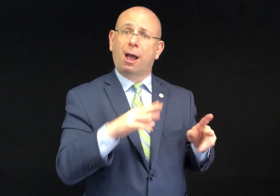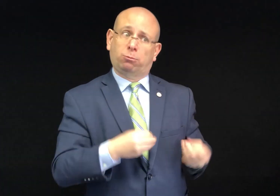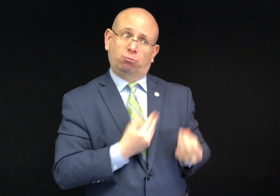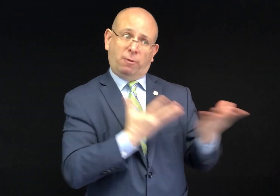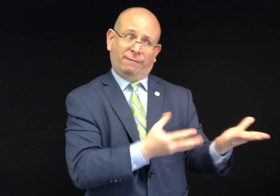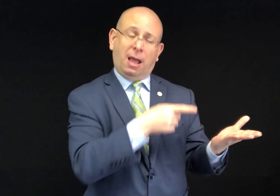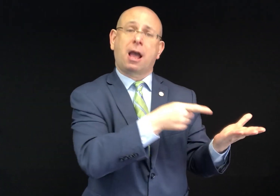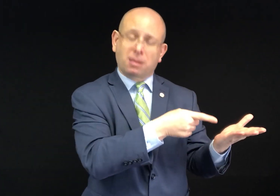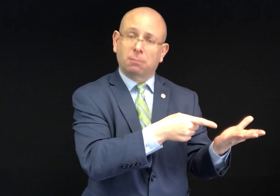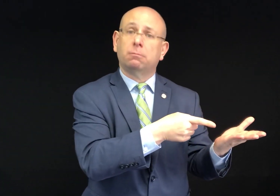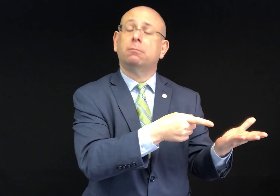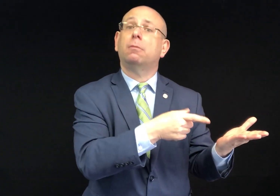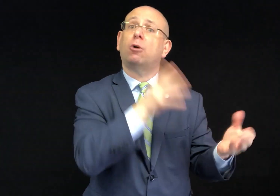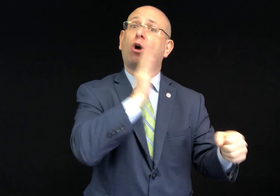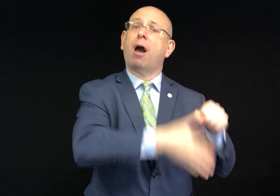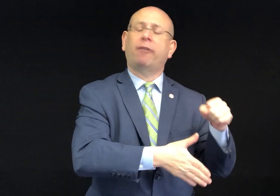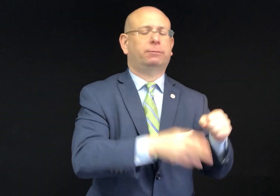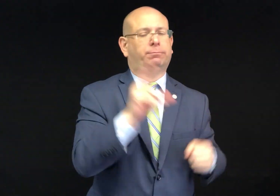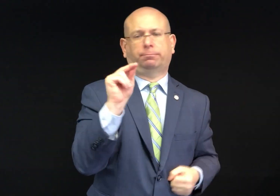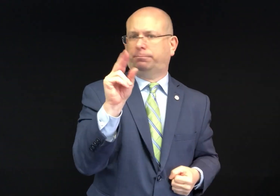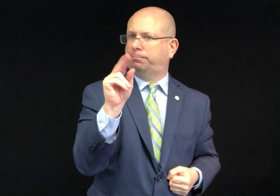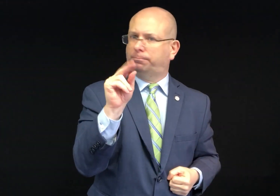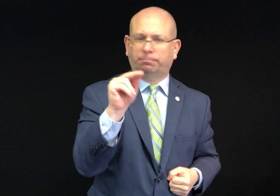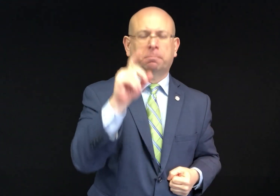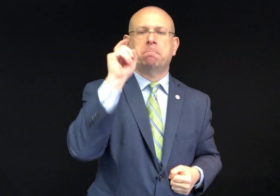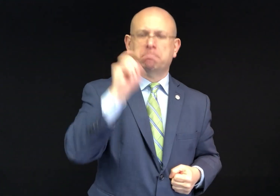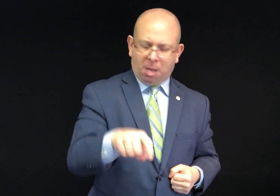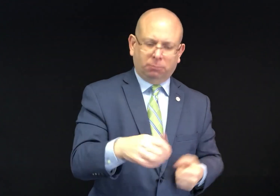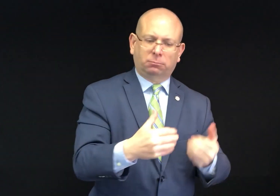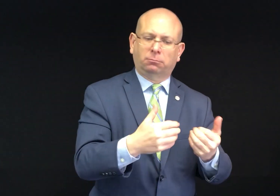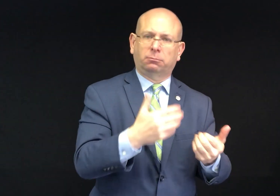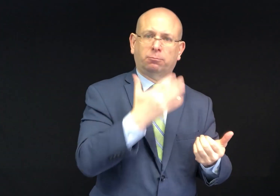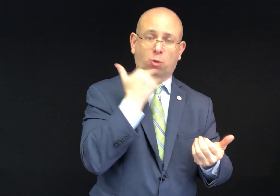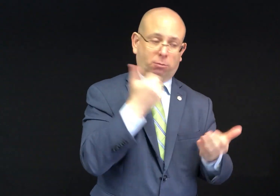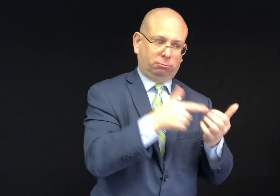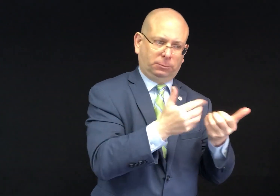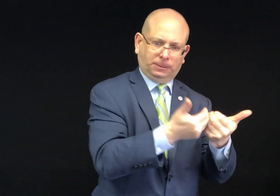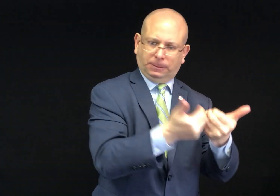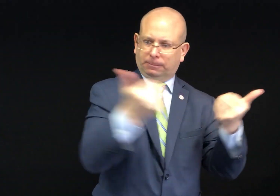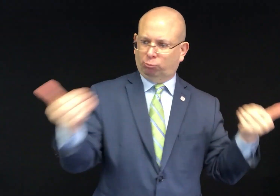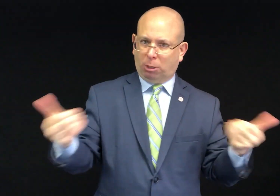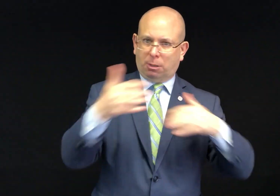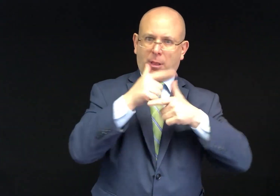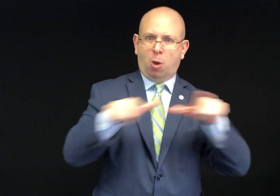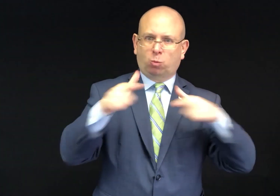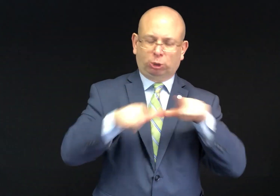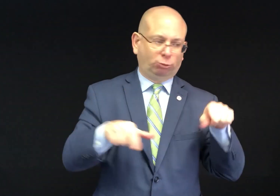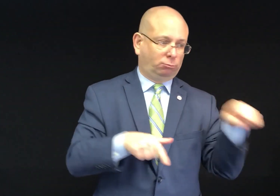is not good enough, and recognized that English and ASL are two different languages.